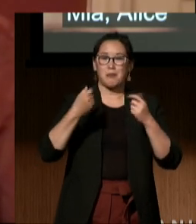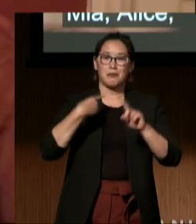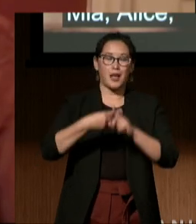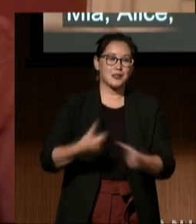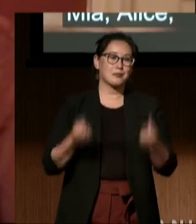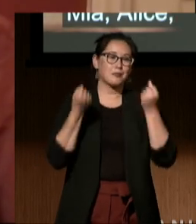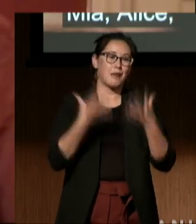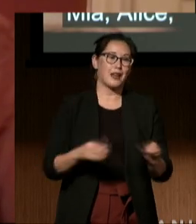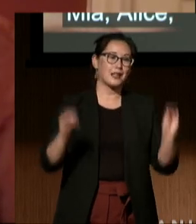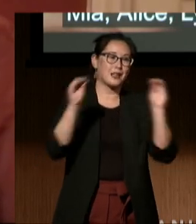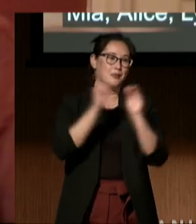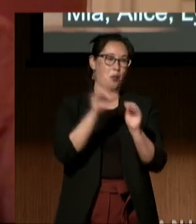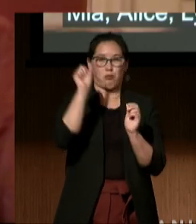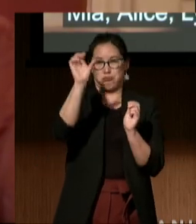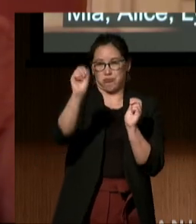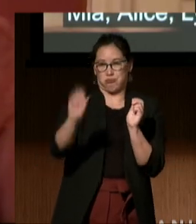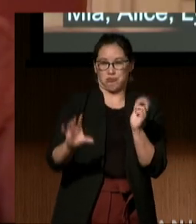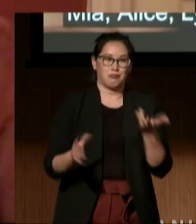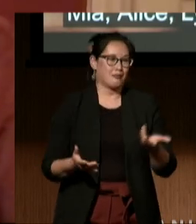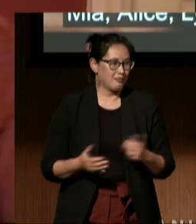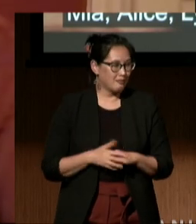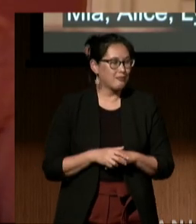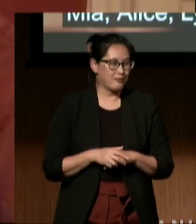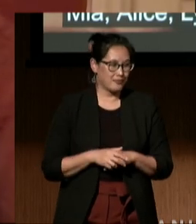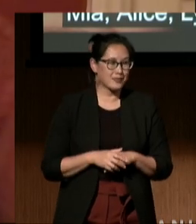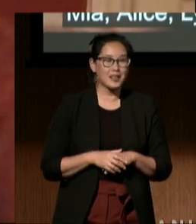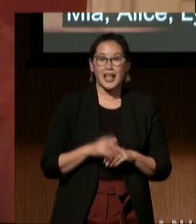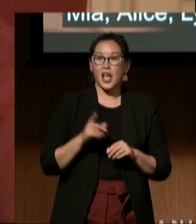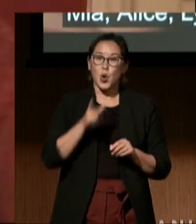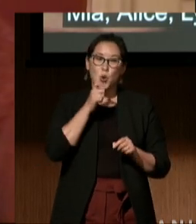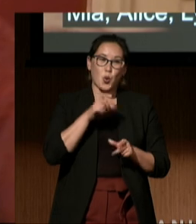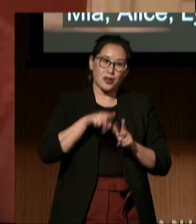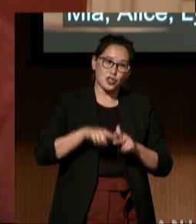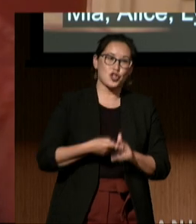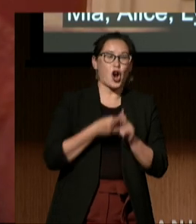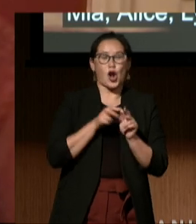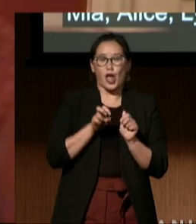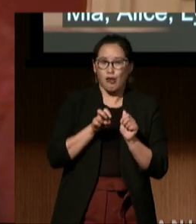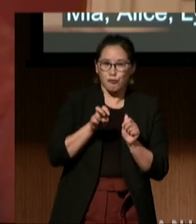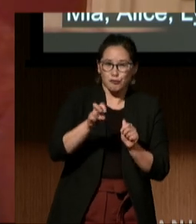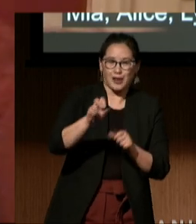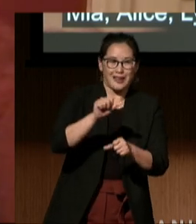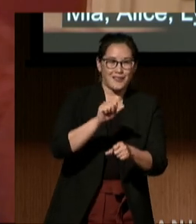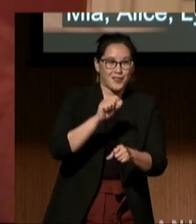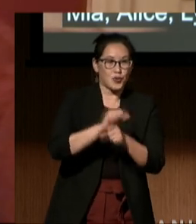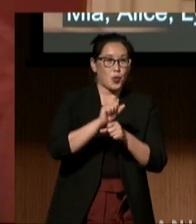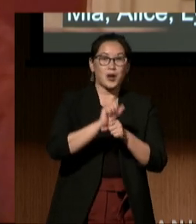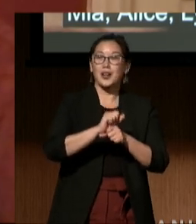who have carved new avenues of work, including establishing a disability justice movement